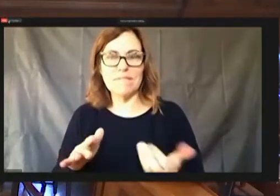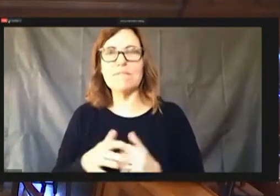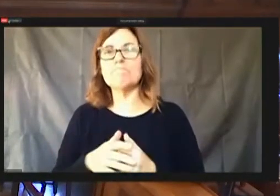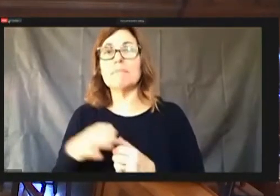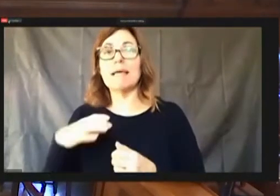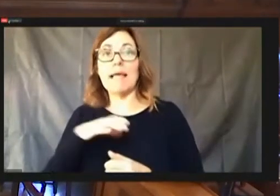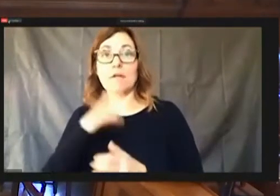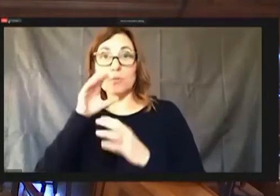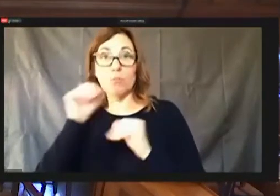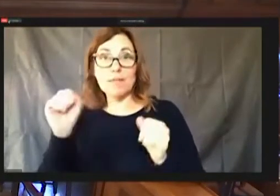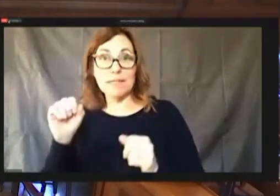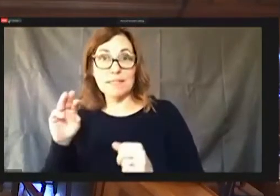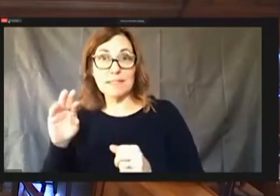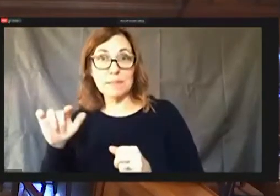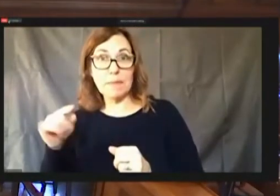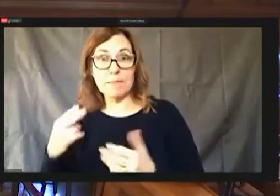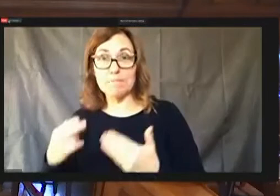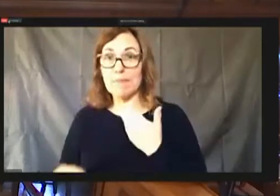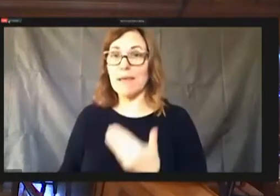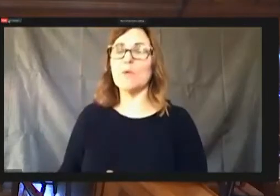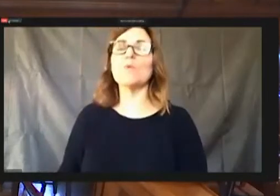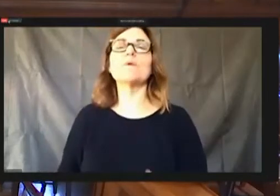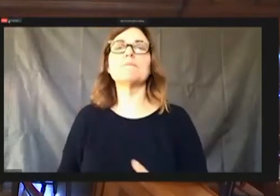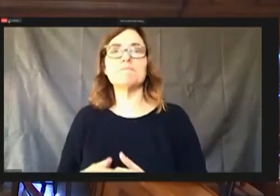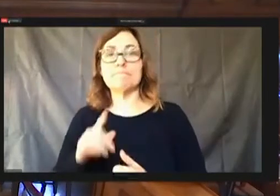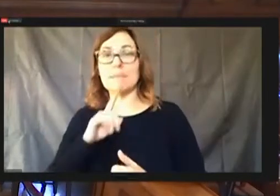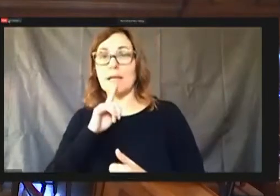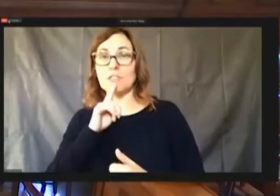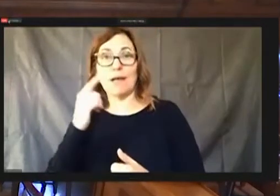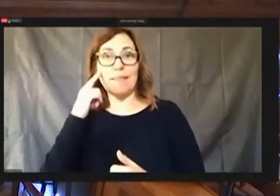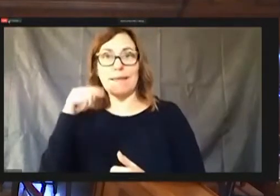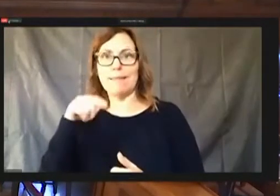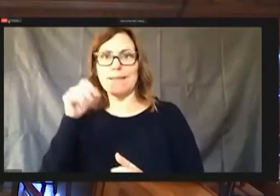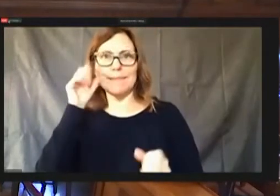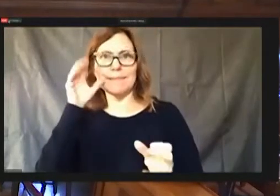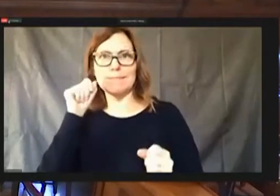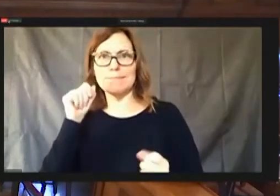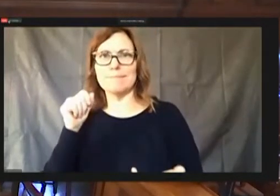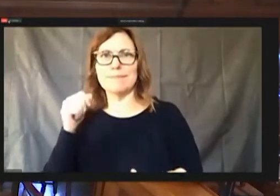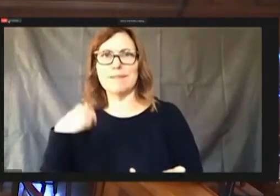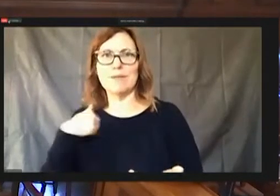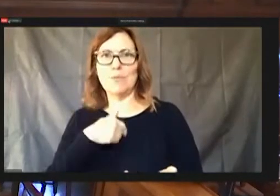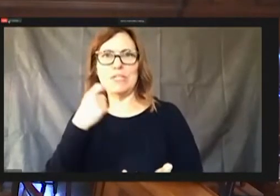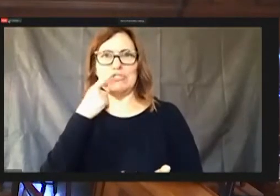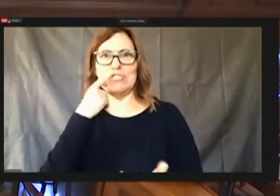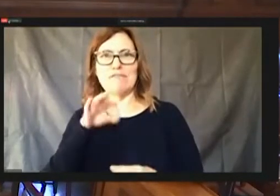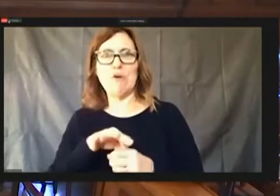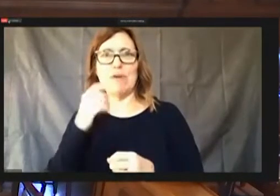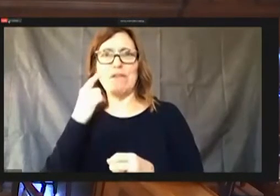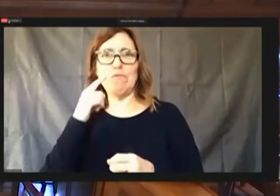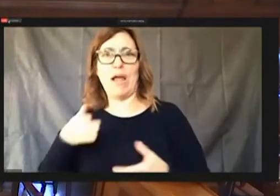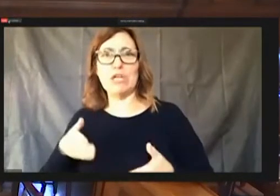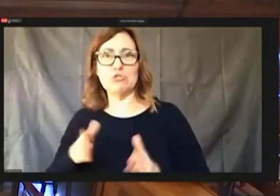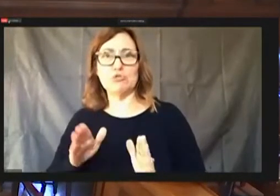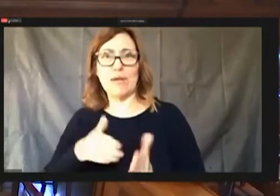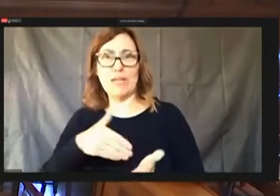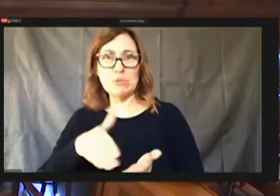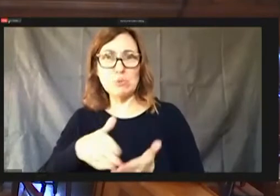I actually think this is unbelievable this conversation we just voted for a street sweeper that wasn't in but we're not going to vote for an ambulance.